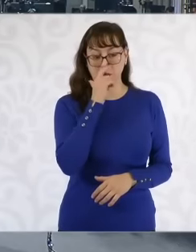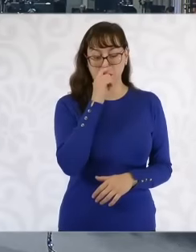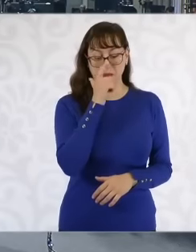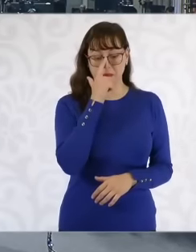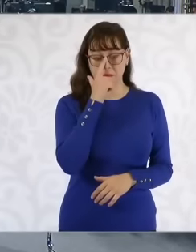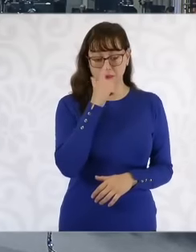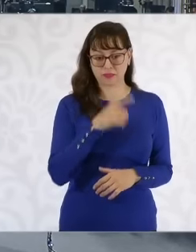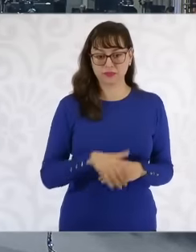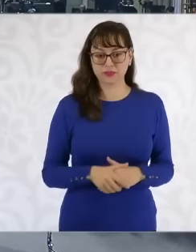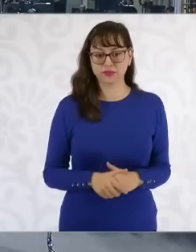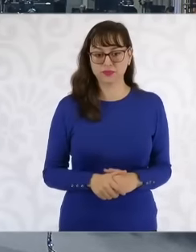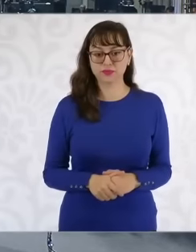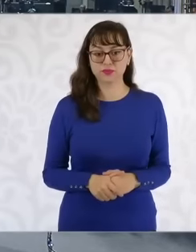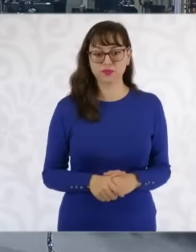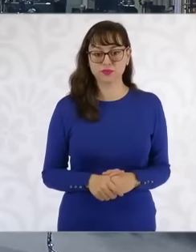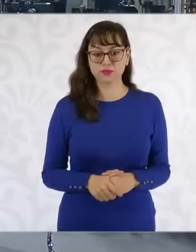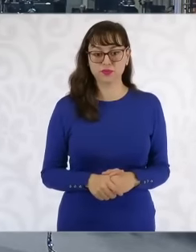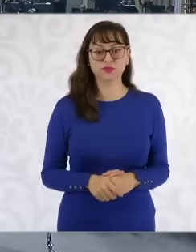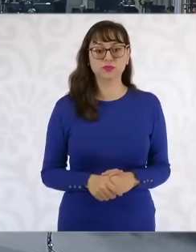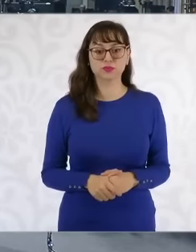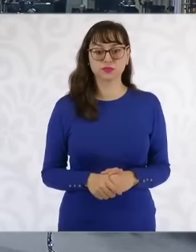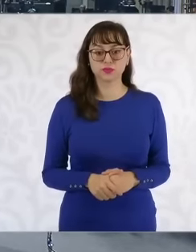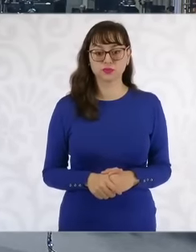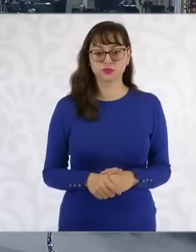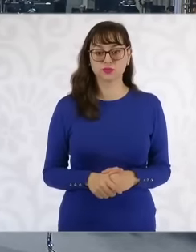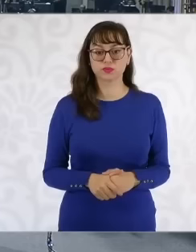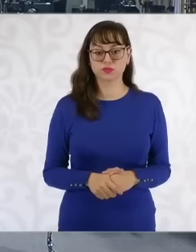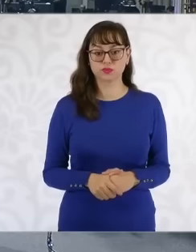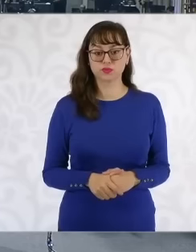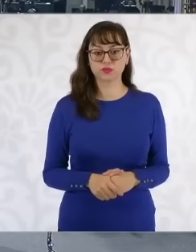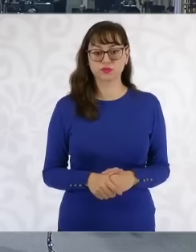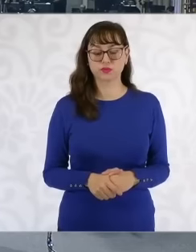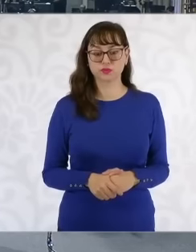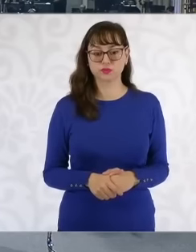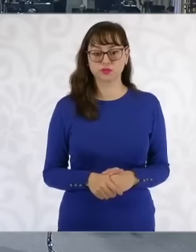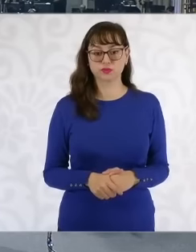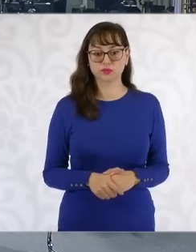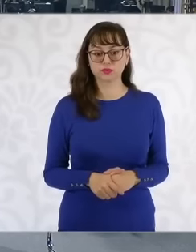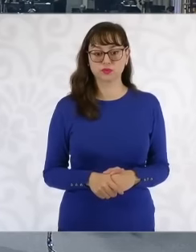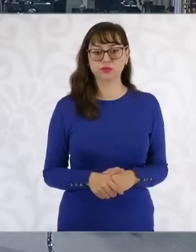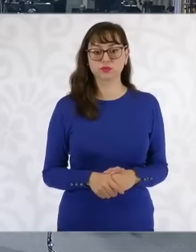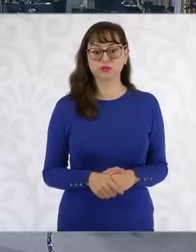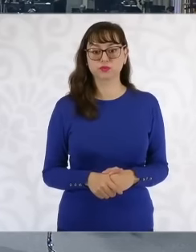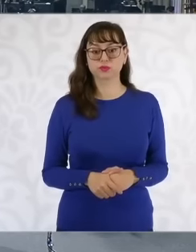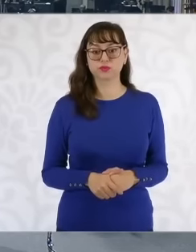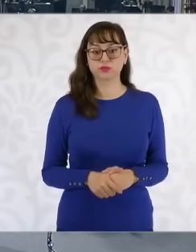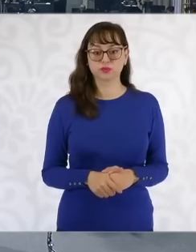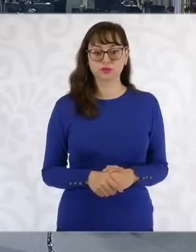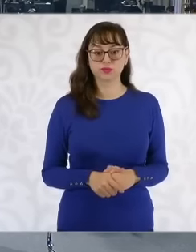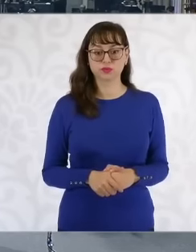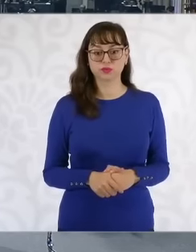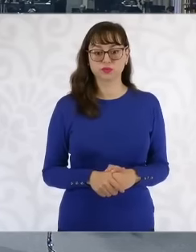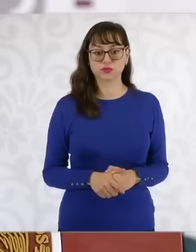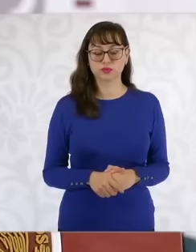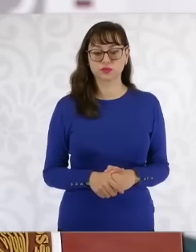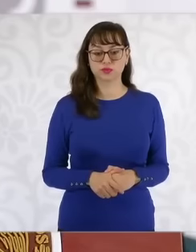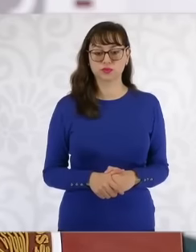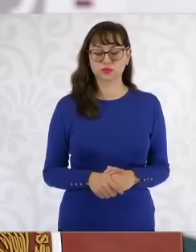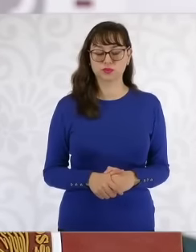the total number have decreased the trend.